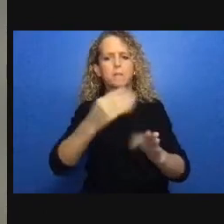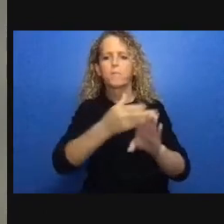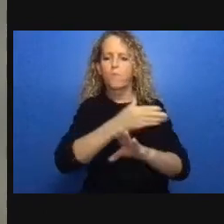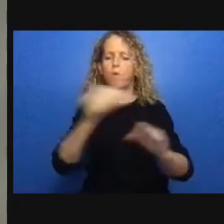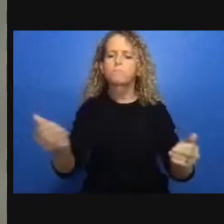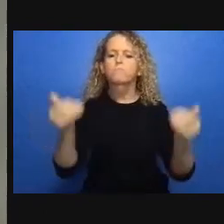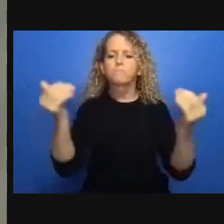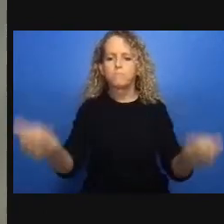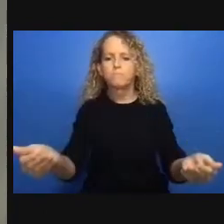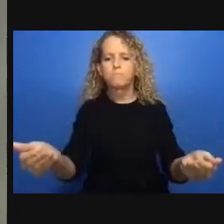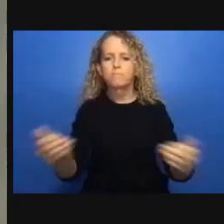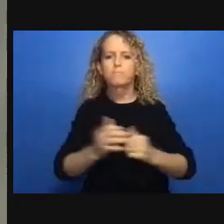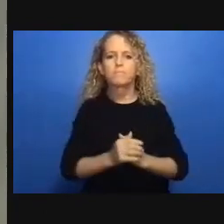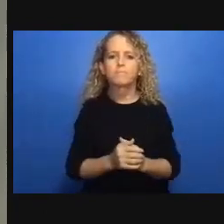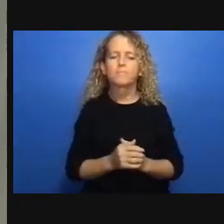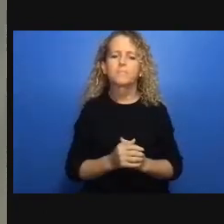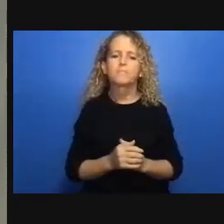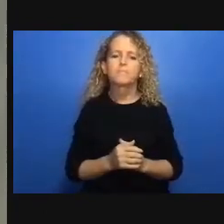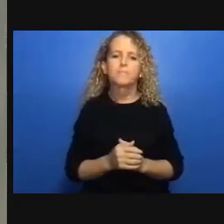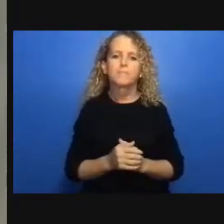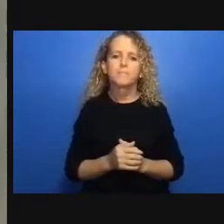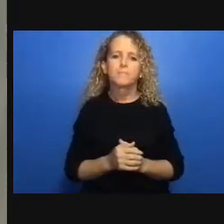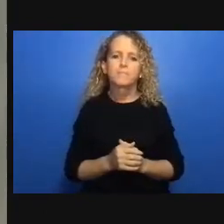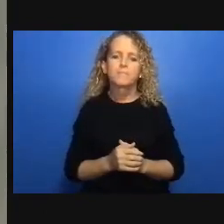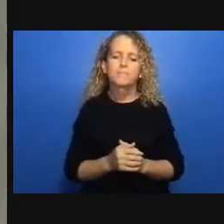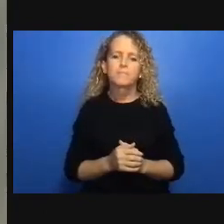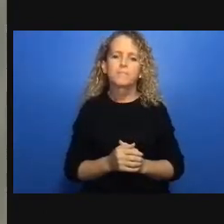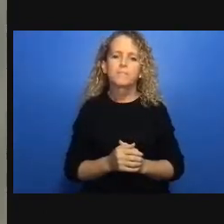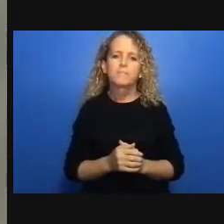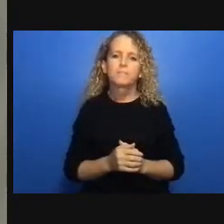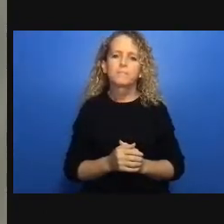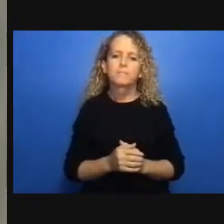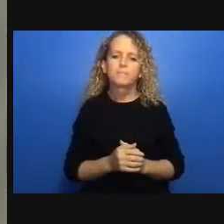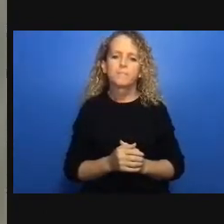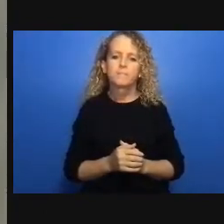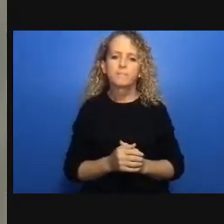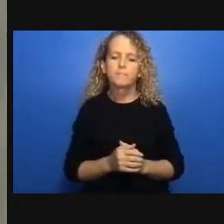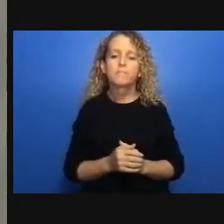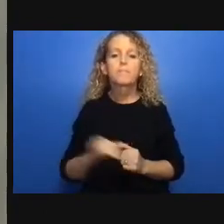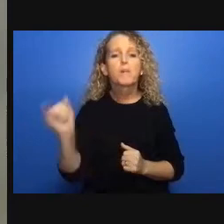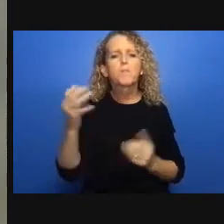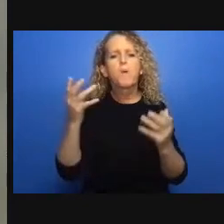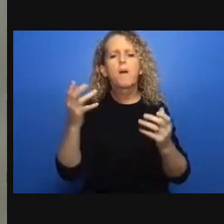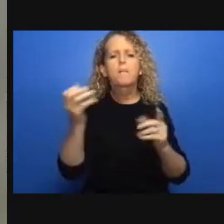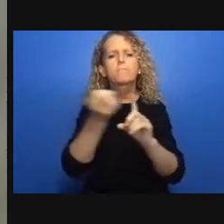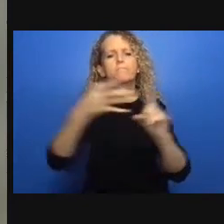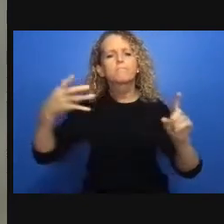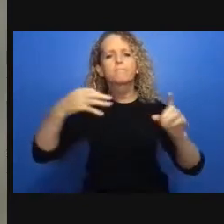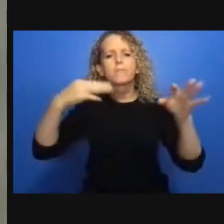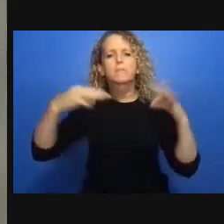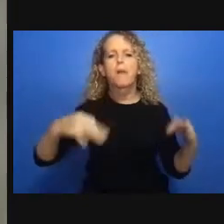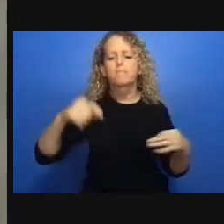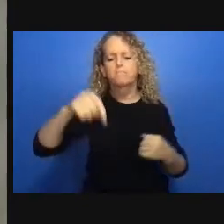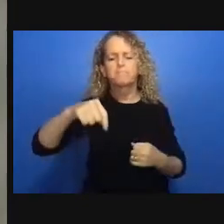good innovative responses as they relate to a protective and supportive services